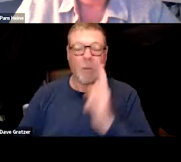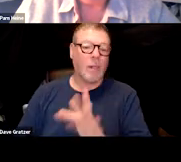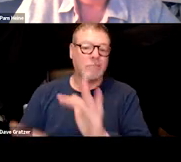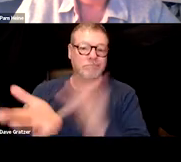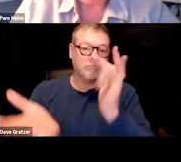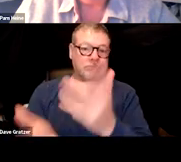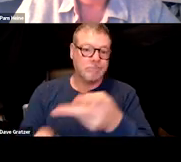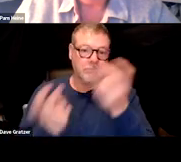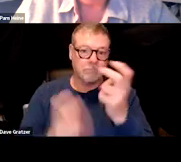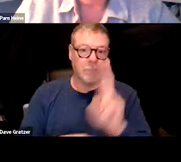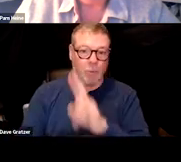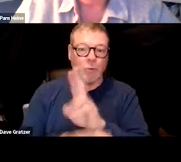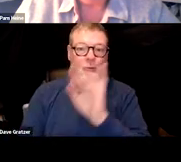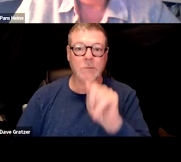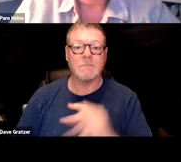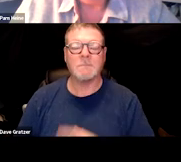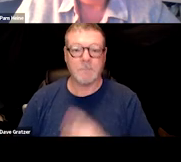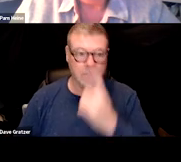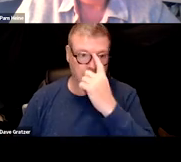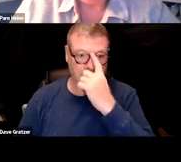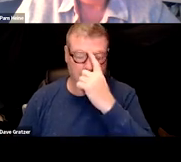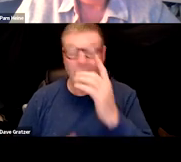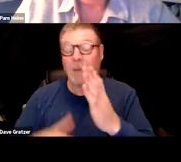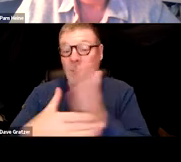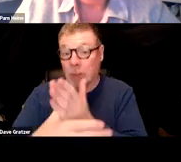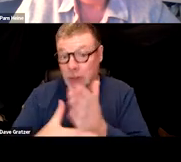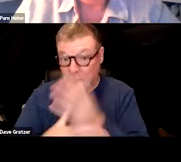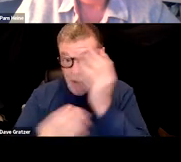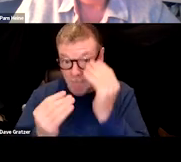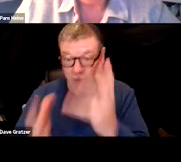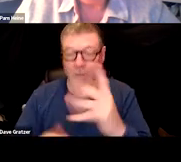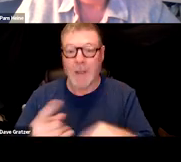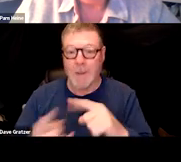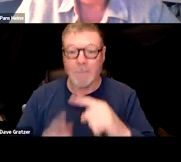So again it's a matter of getting that information about the acute illness.